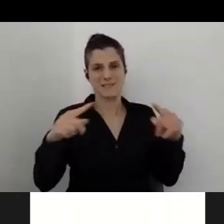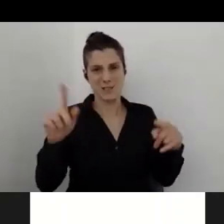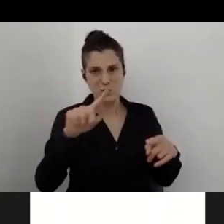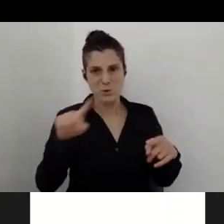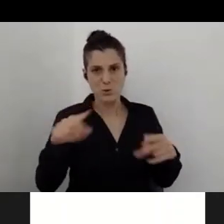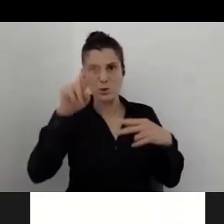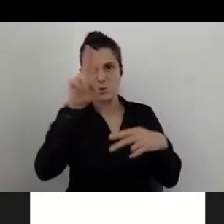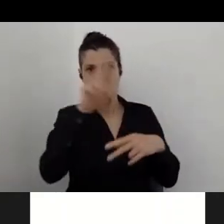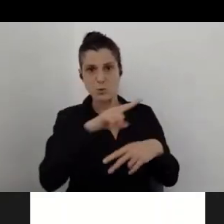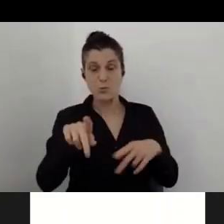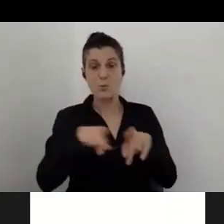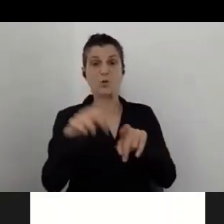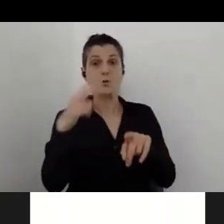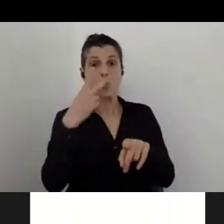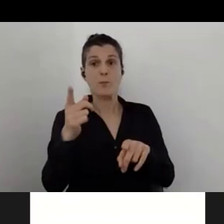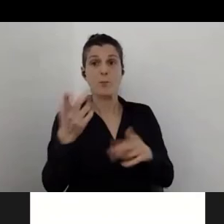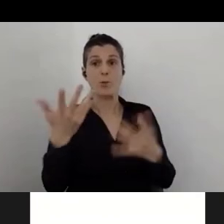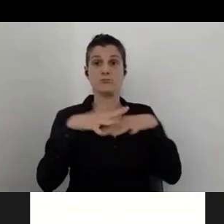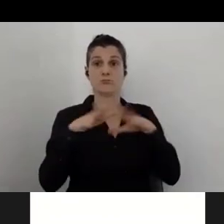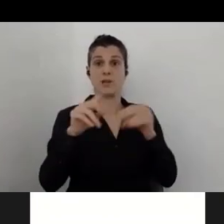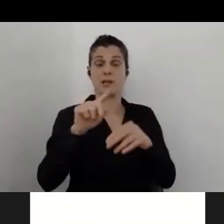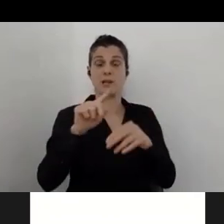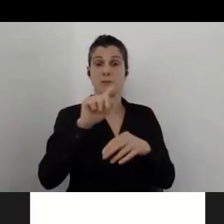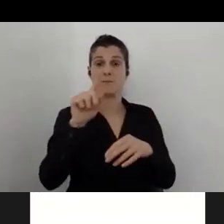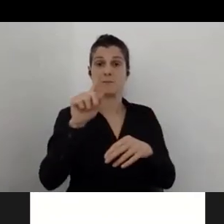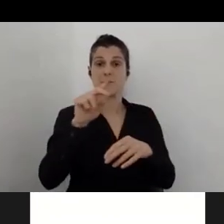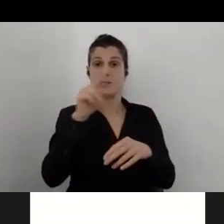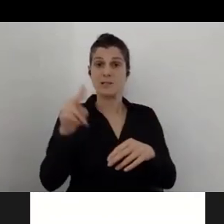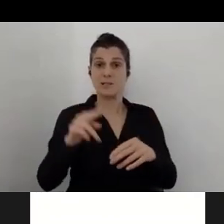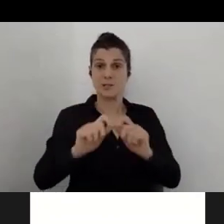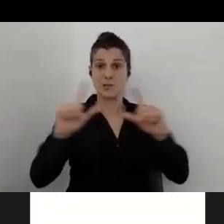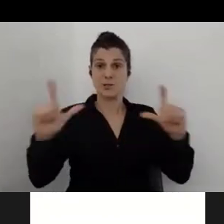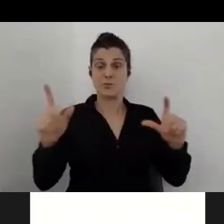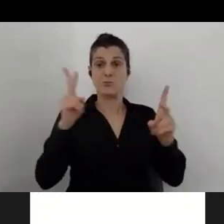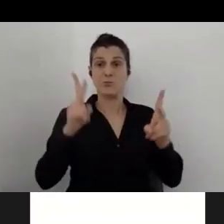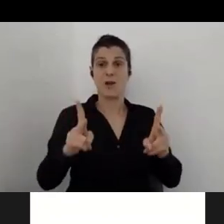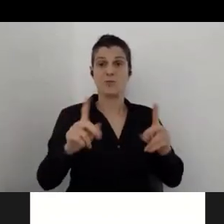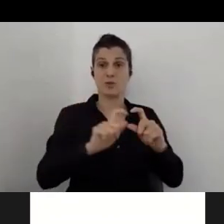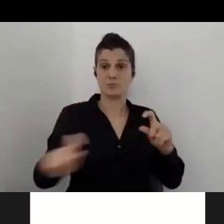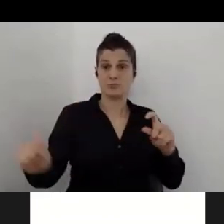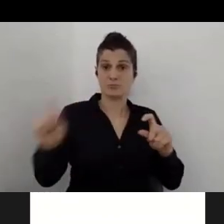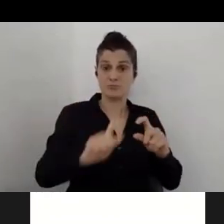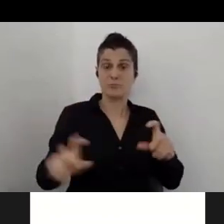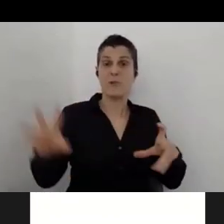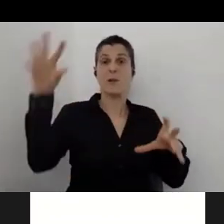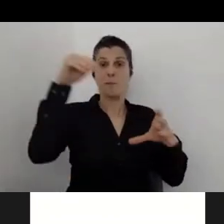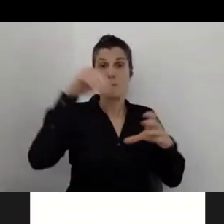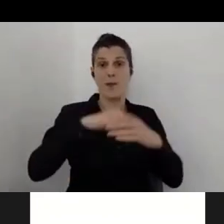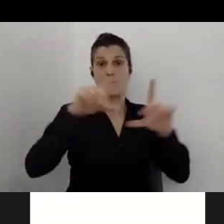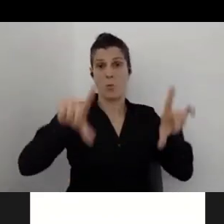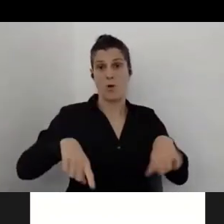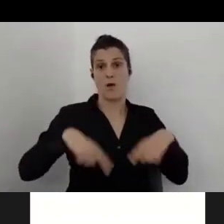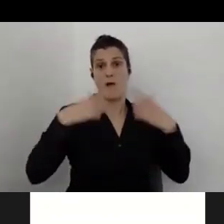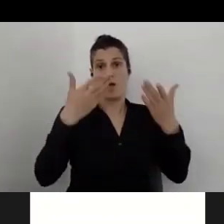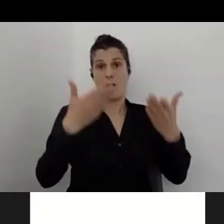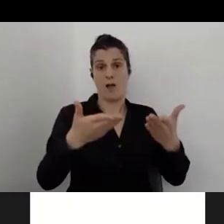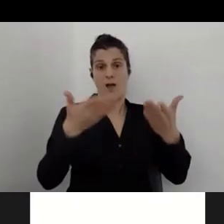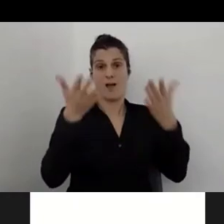our integration with Zoom supports captions and transcription within the video conferencing tool, which can be used for meetings, broadcasts,